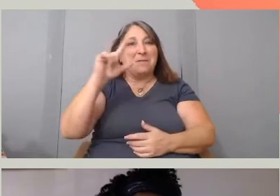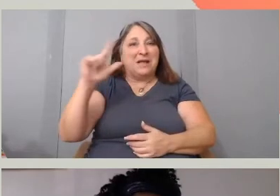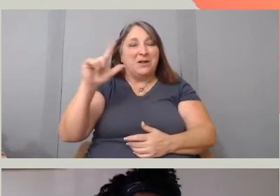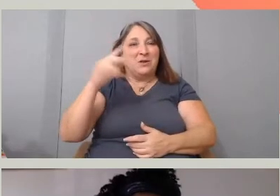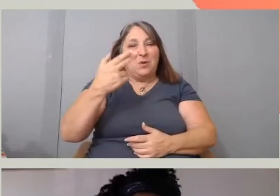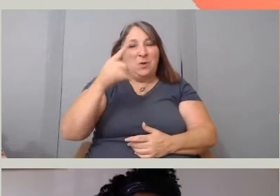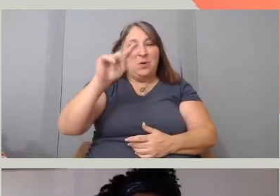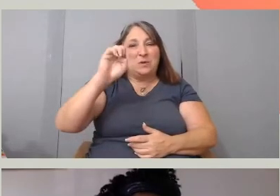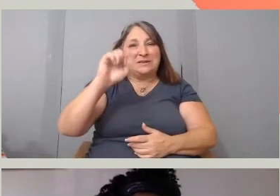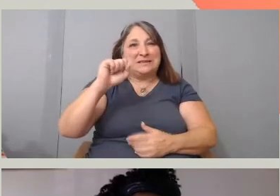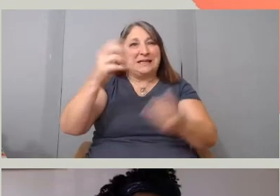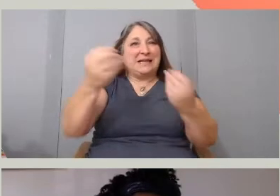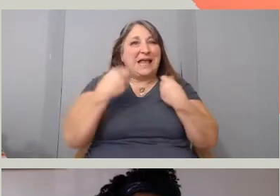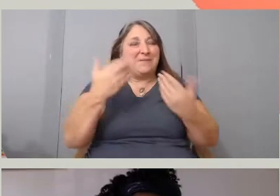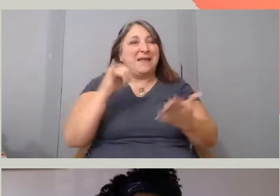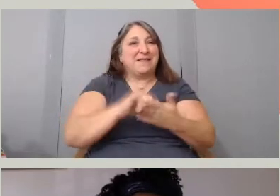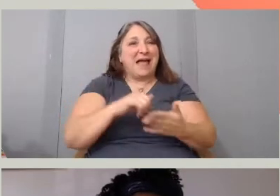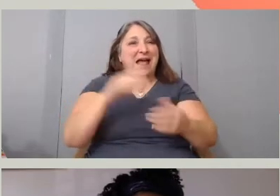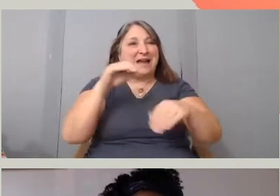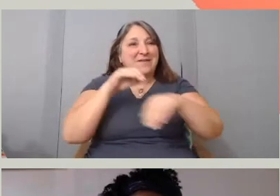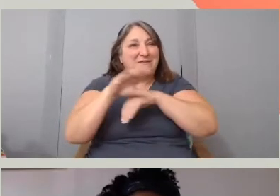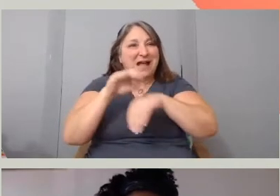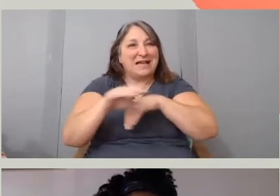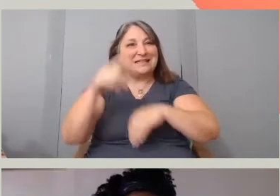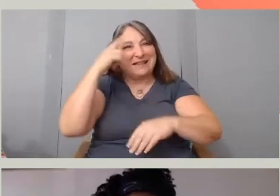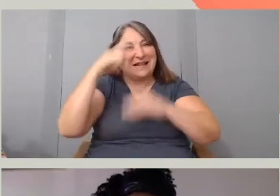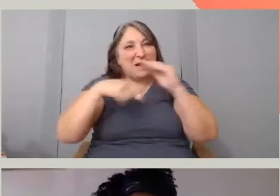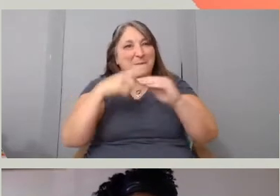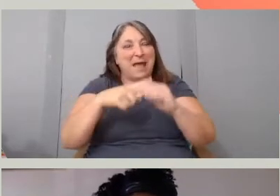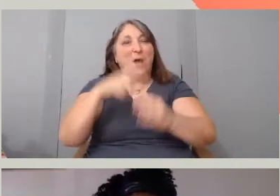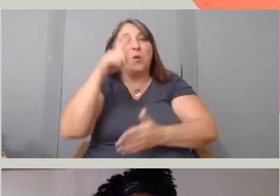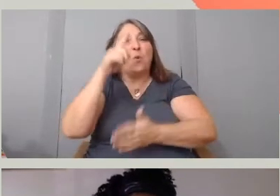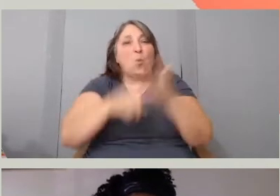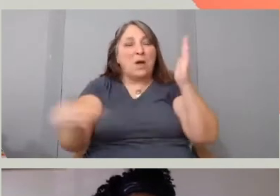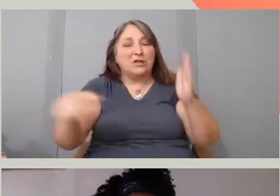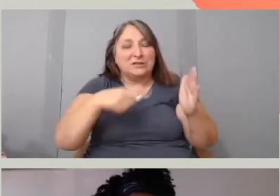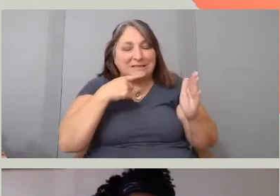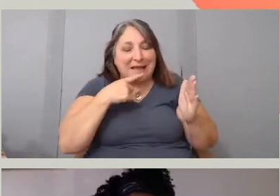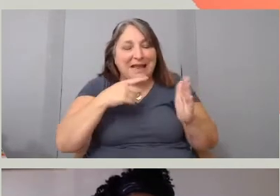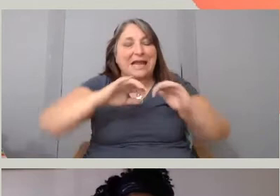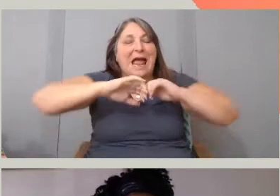which is to think about what you're saying, how we say it and why we do it, thanks.